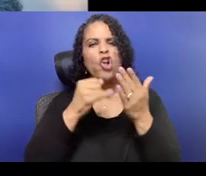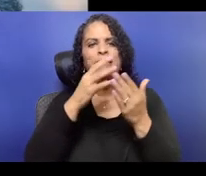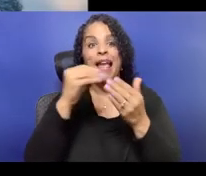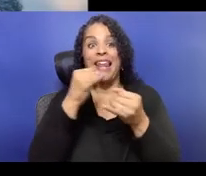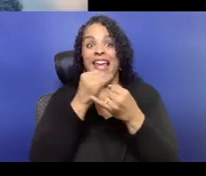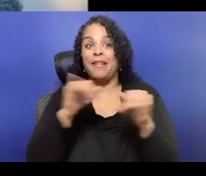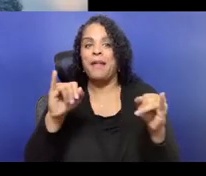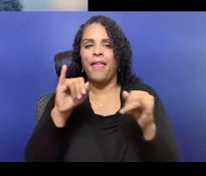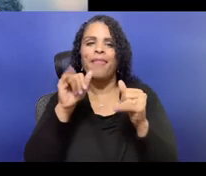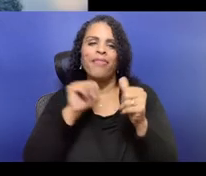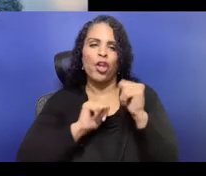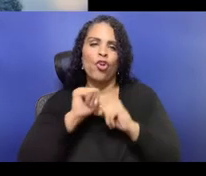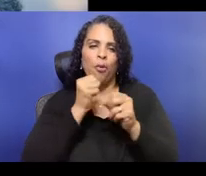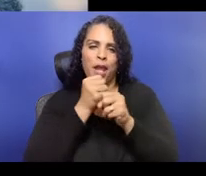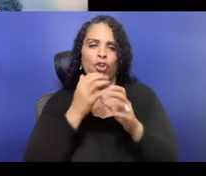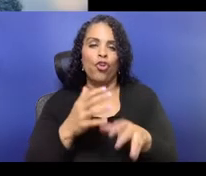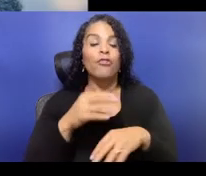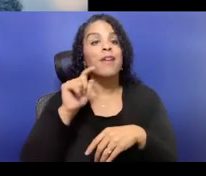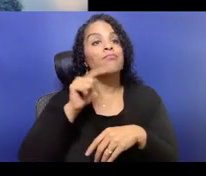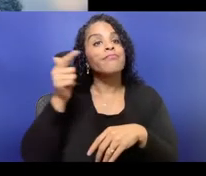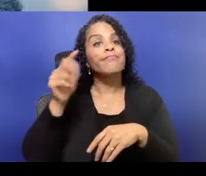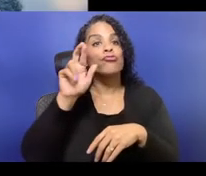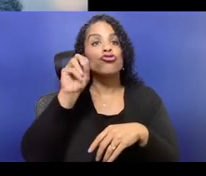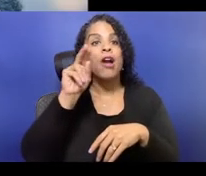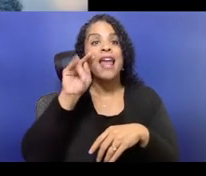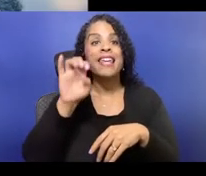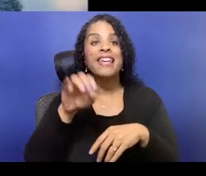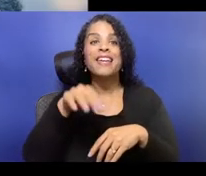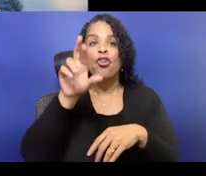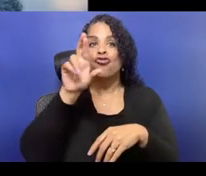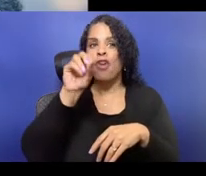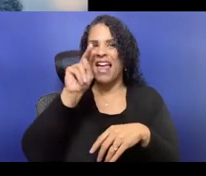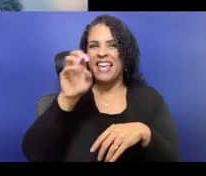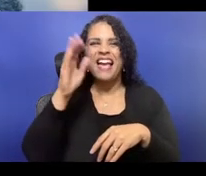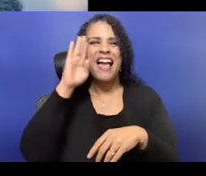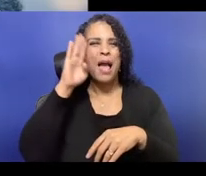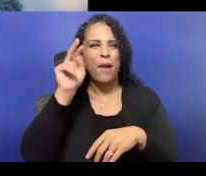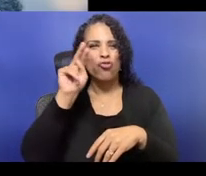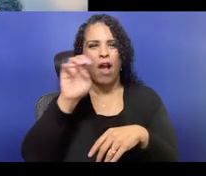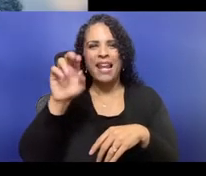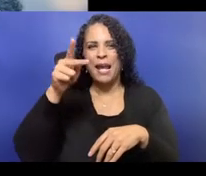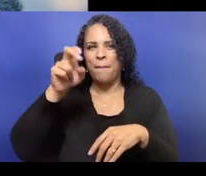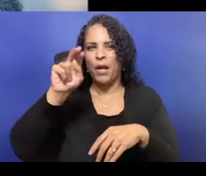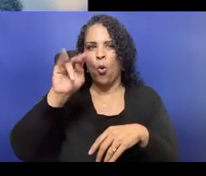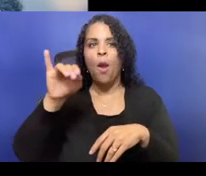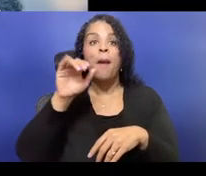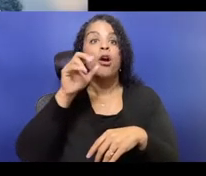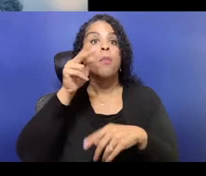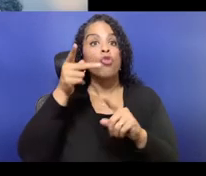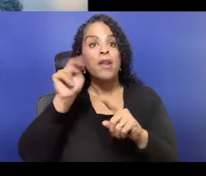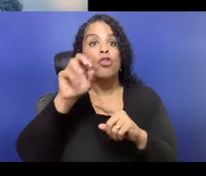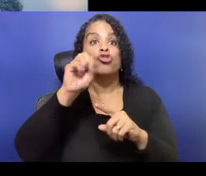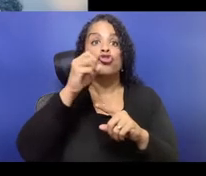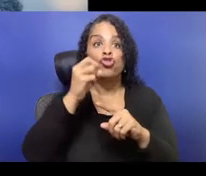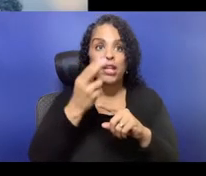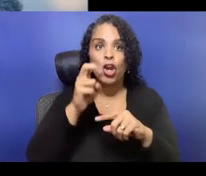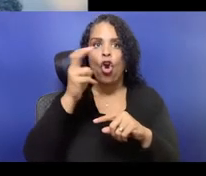So hello, everybody, my name is Tara Moses. I'm a citizen of the Seminole Nation of Oklahoma. I use she/her pronouns, and I'm calling in